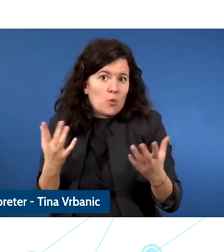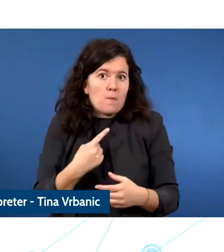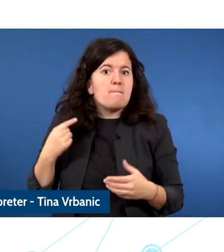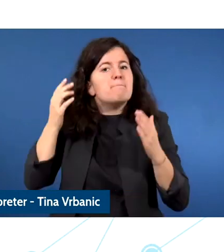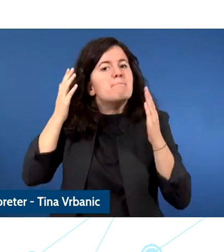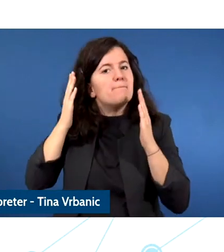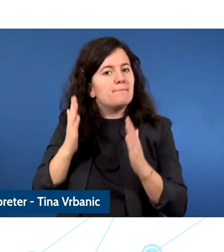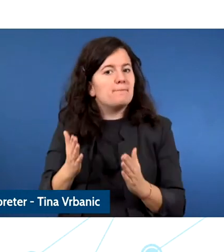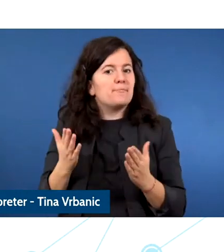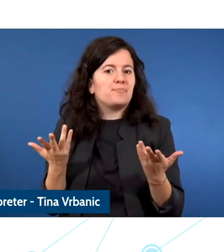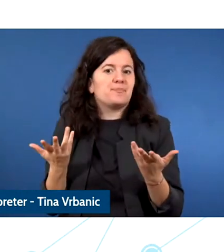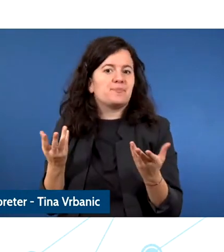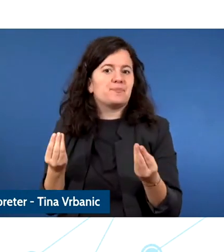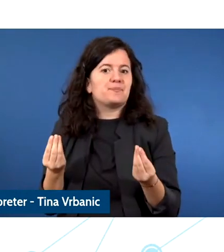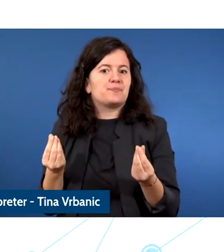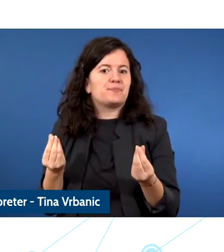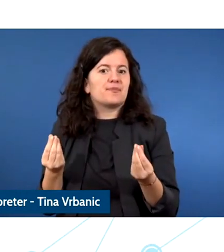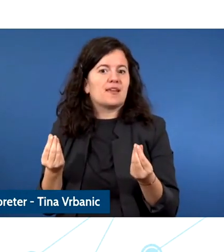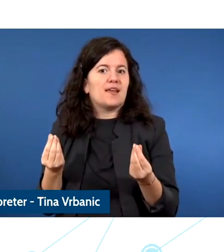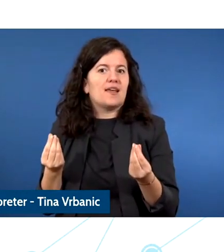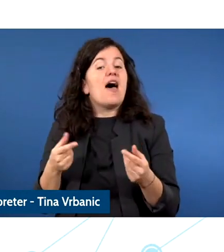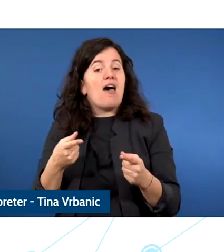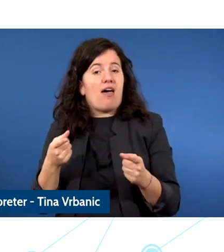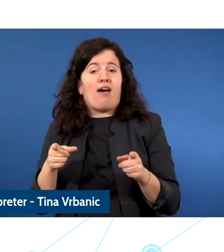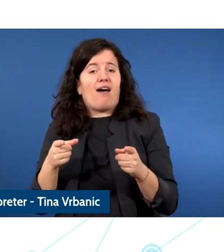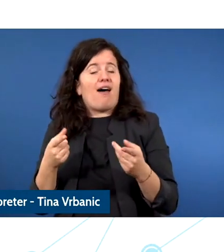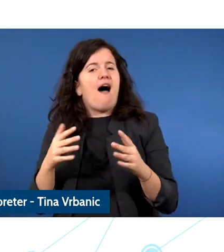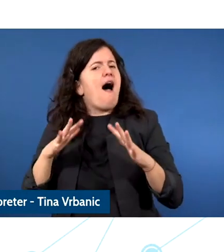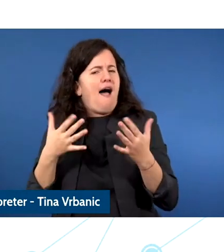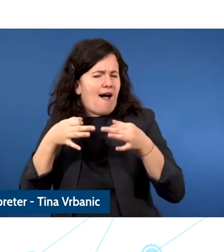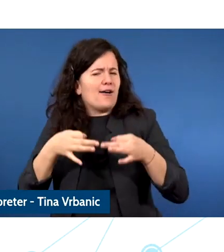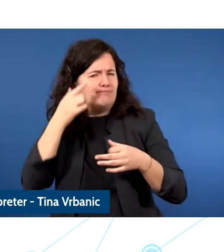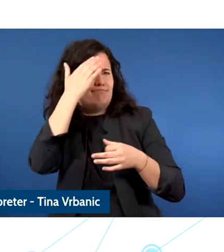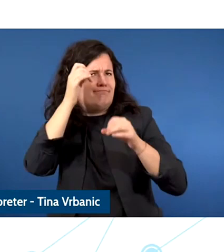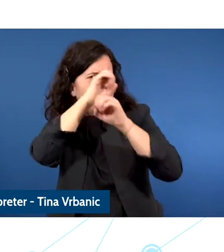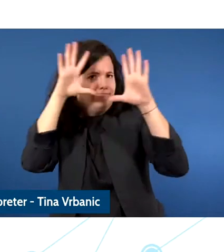have taken part in the consultation now, we need to build on the standards that we have.